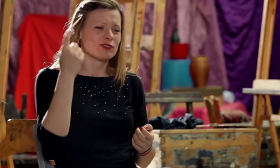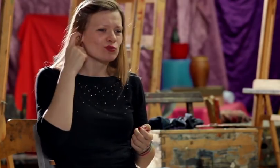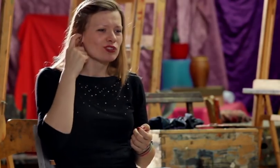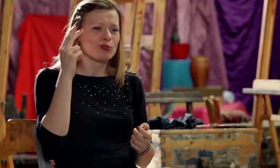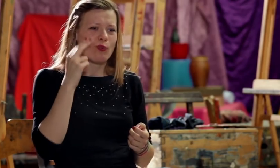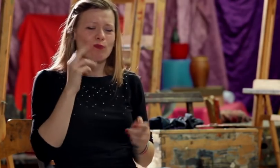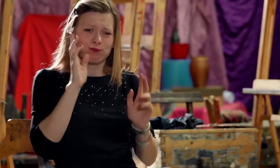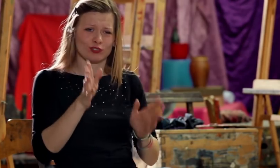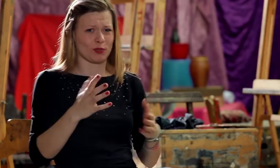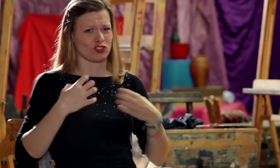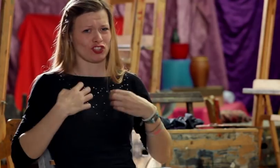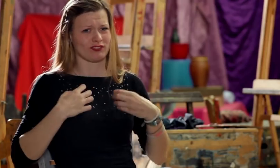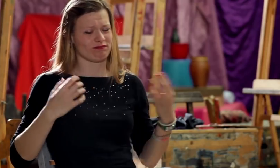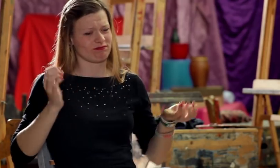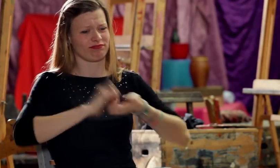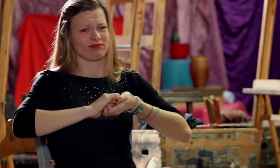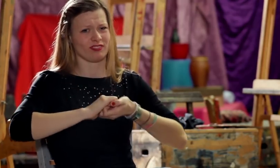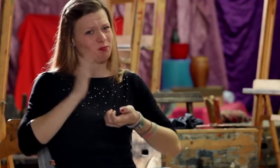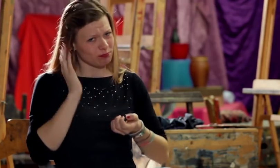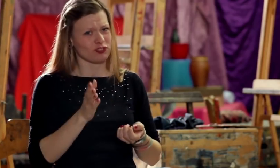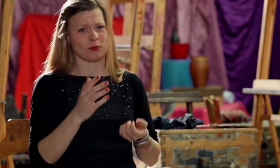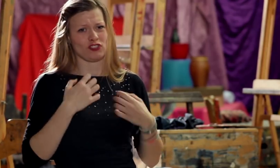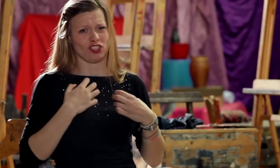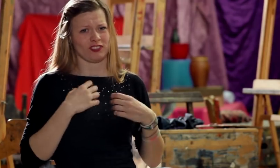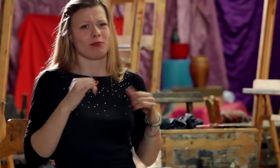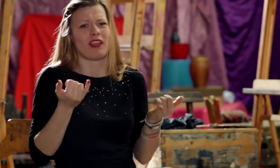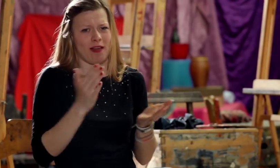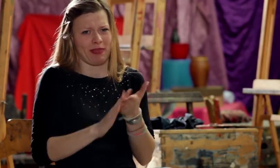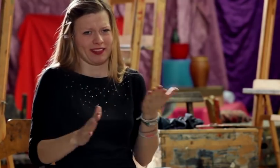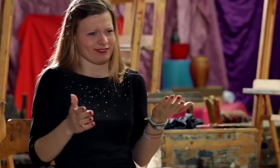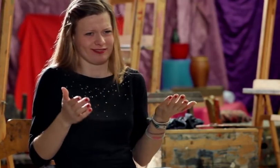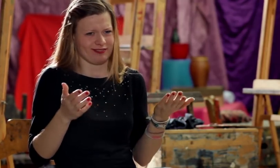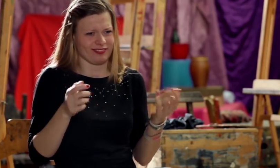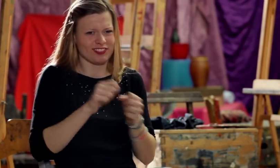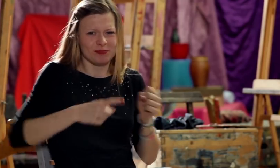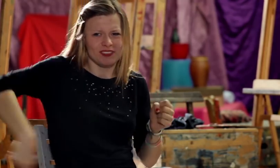The hearing people and the Deaf will live together, it must be so.